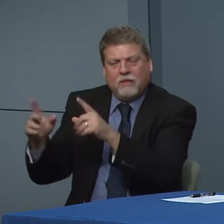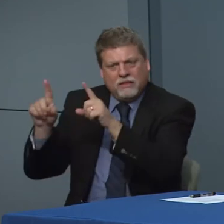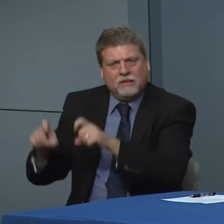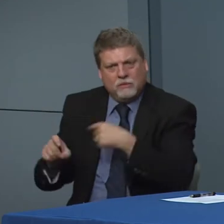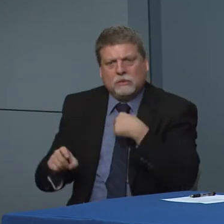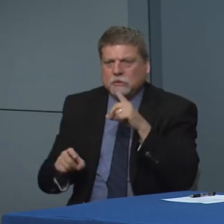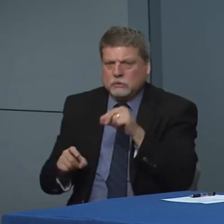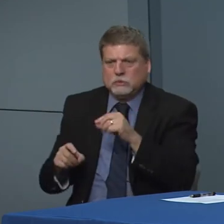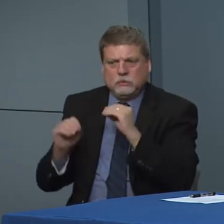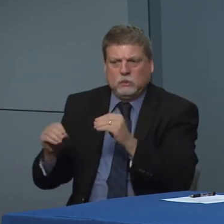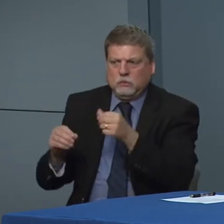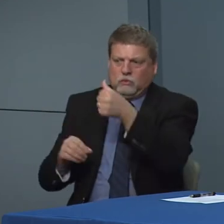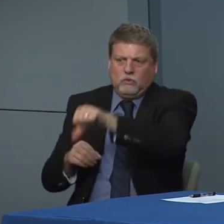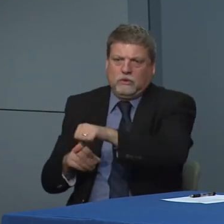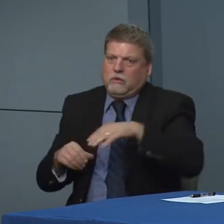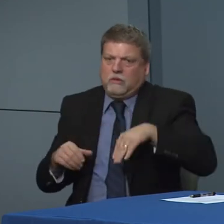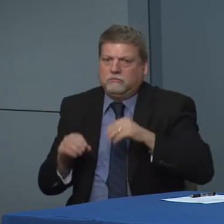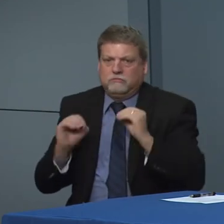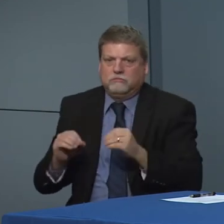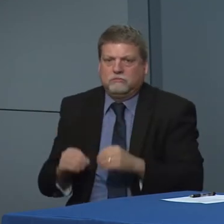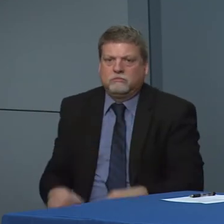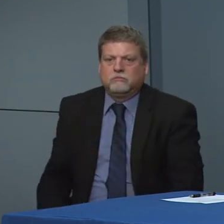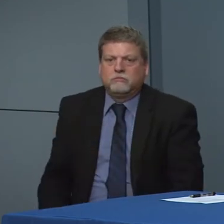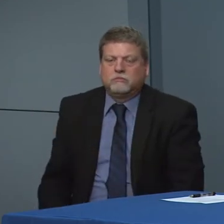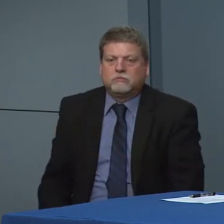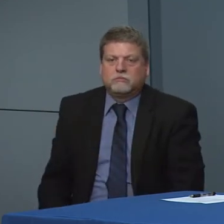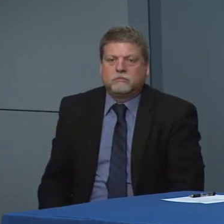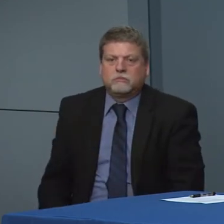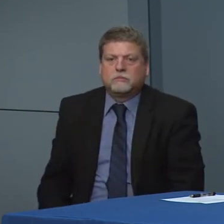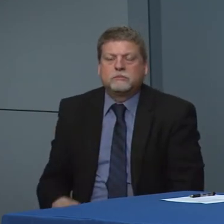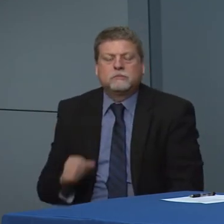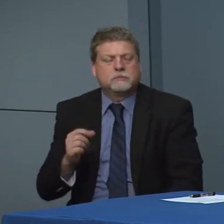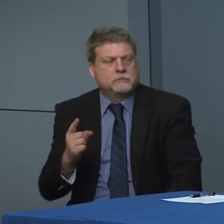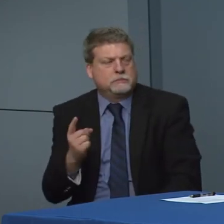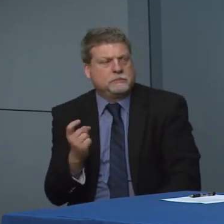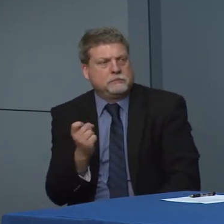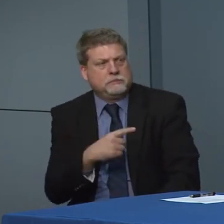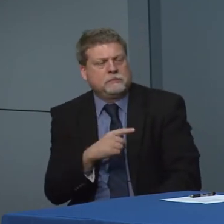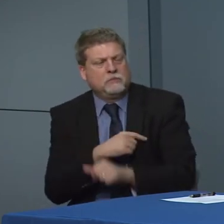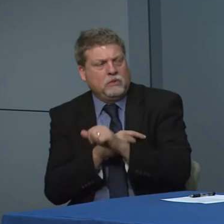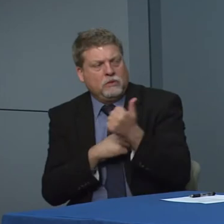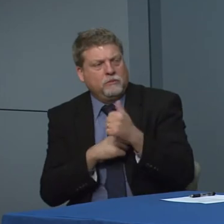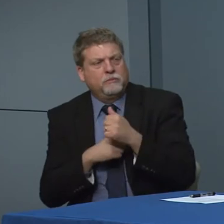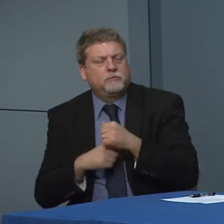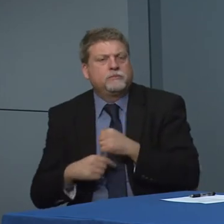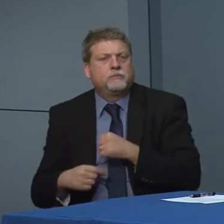we've been able to put forward for our doctors. I know that obviously we're talking about people you don't